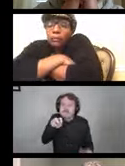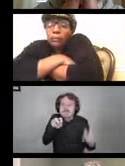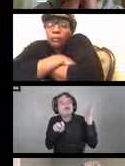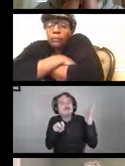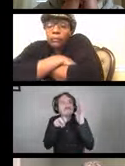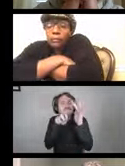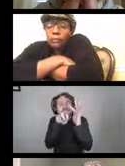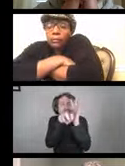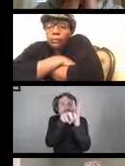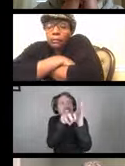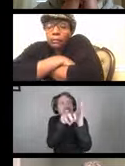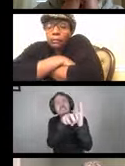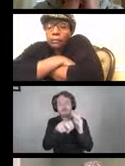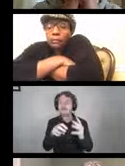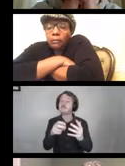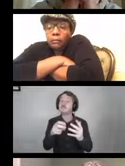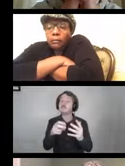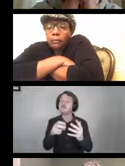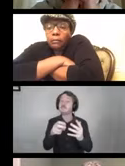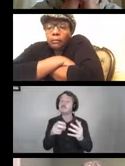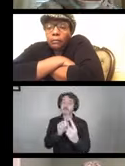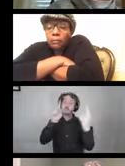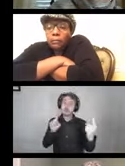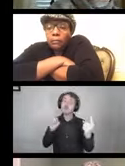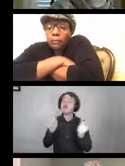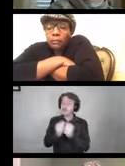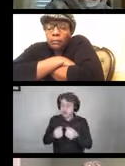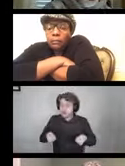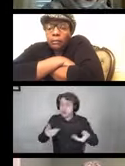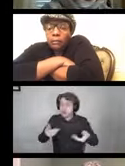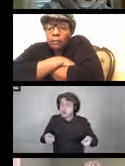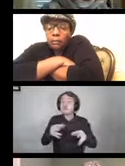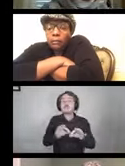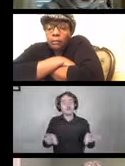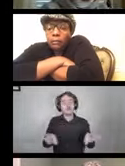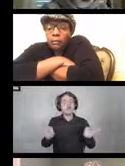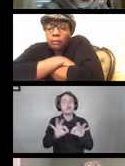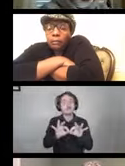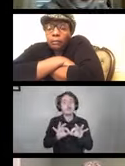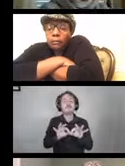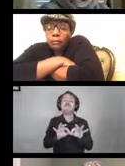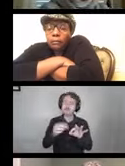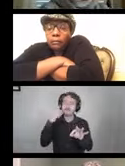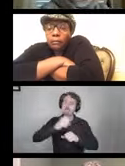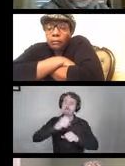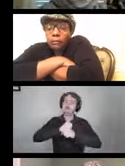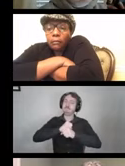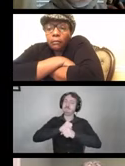Social distancing even when you're a wheelchair user is very important especially for the protection.